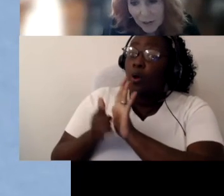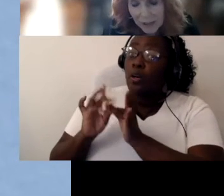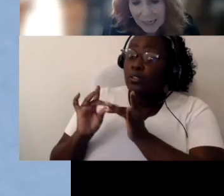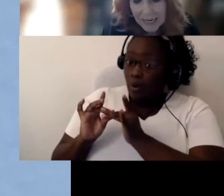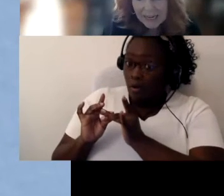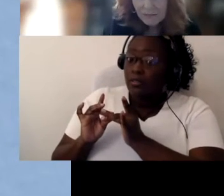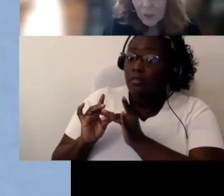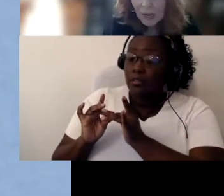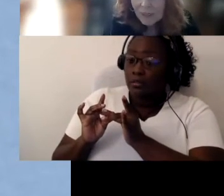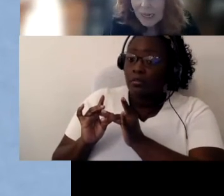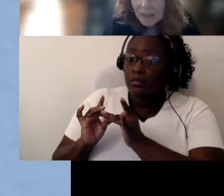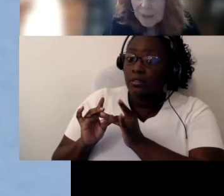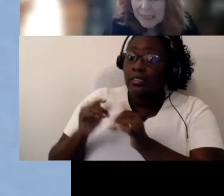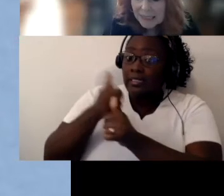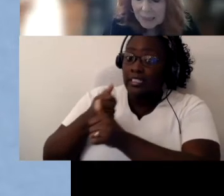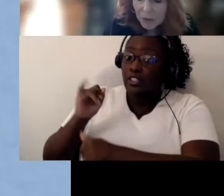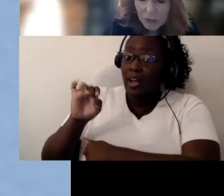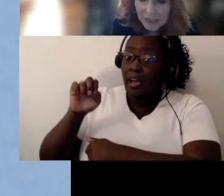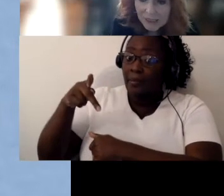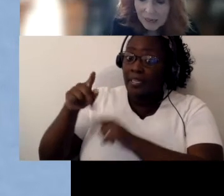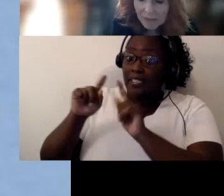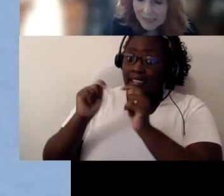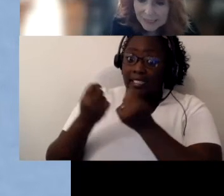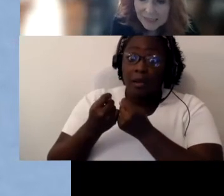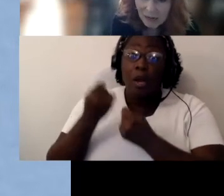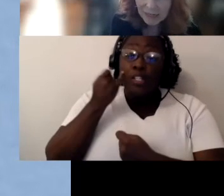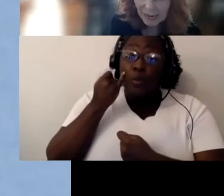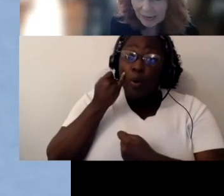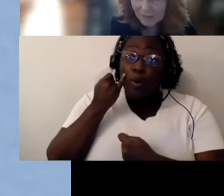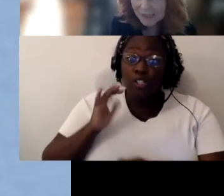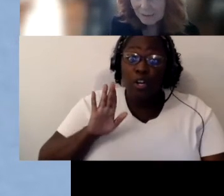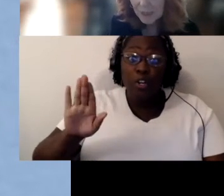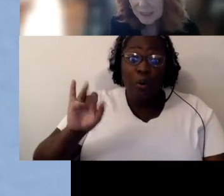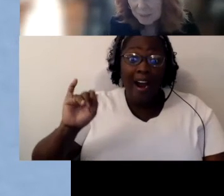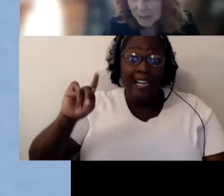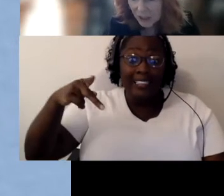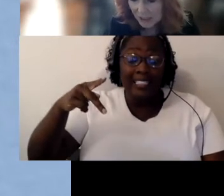However, if you have an IEP team who does not, that does not have a Deafblind specialist